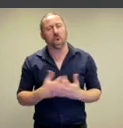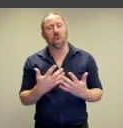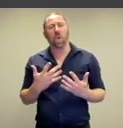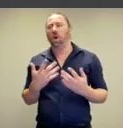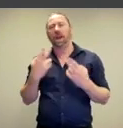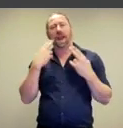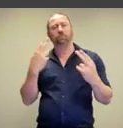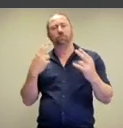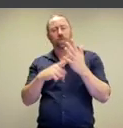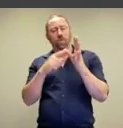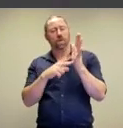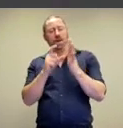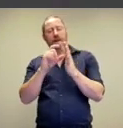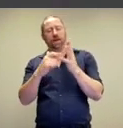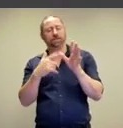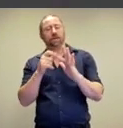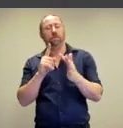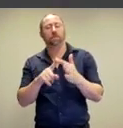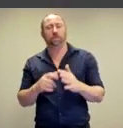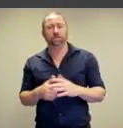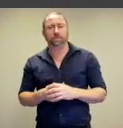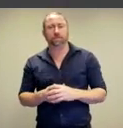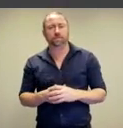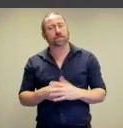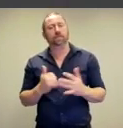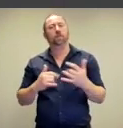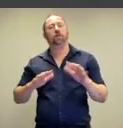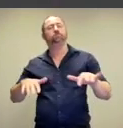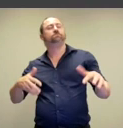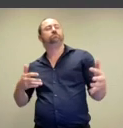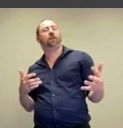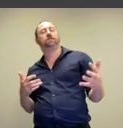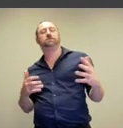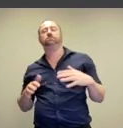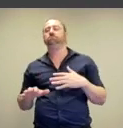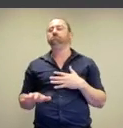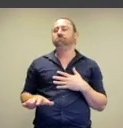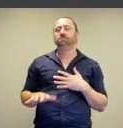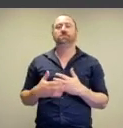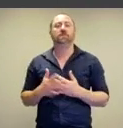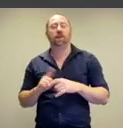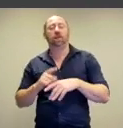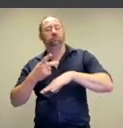in the natural landscape.